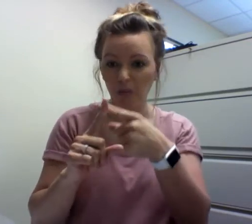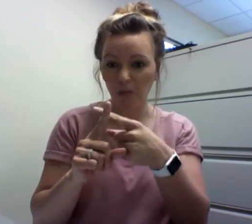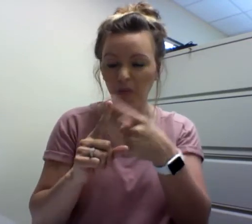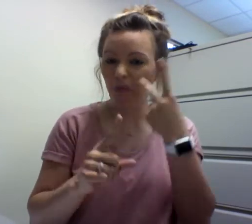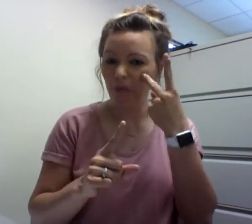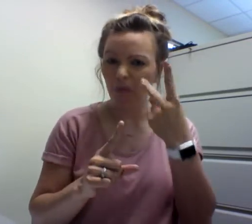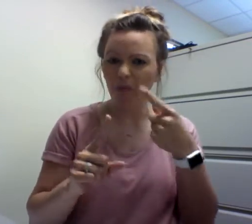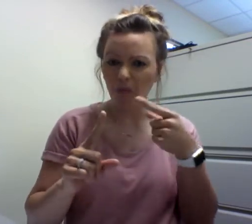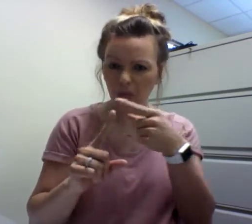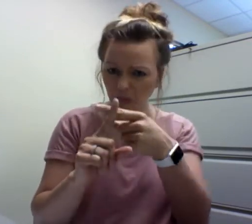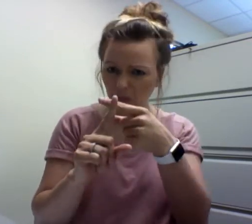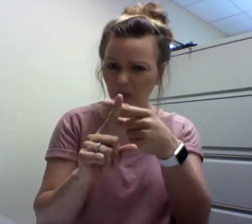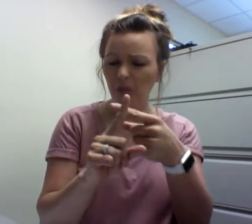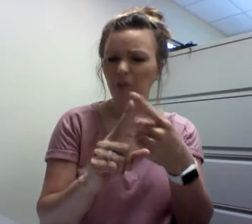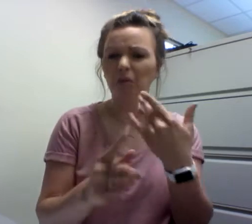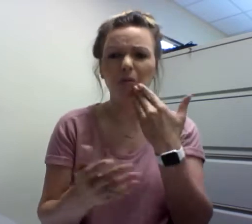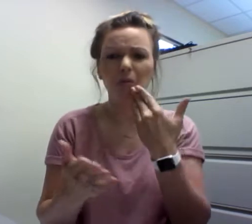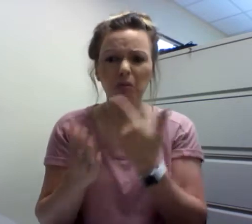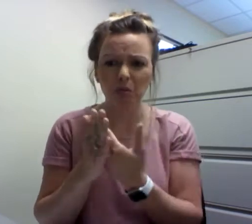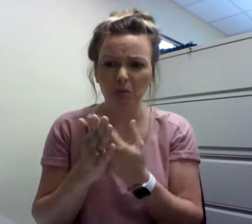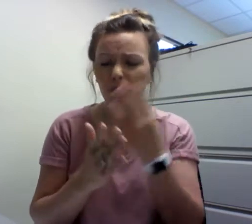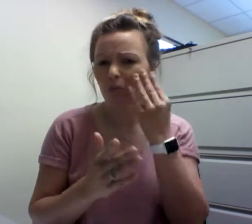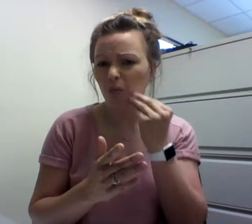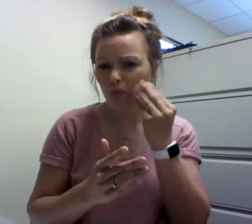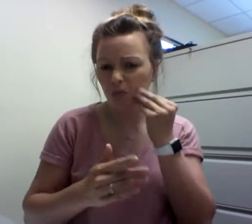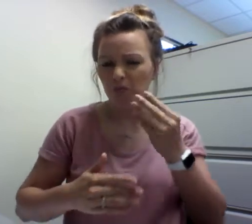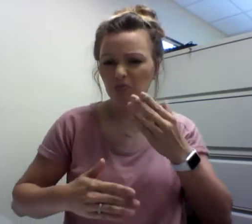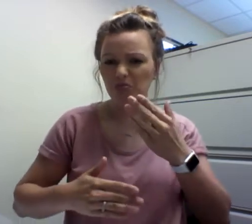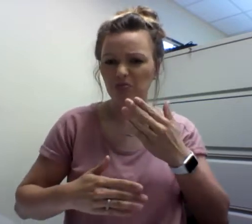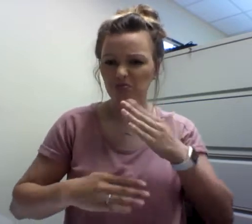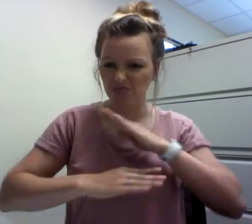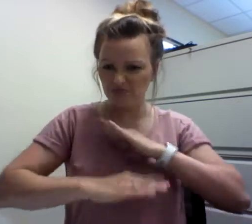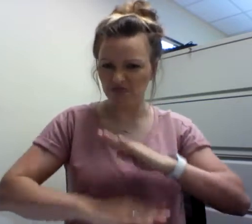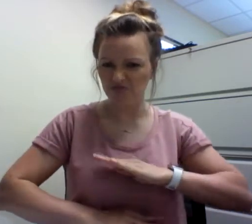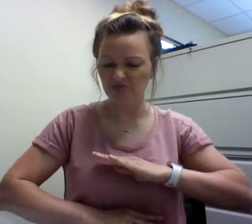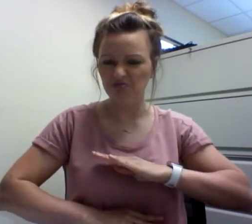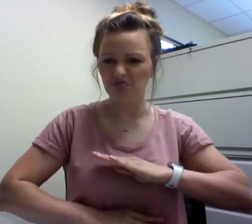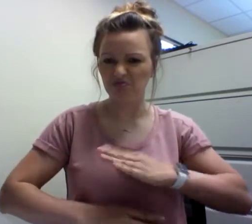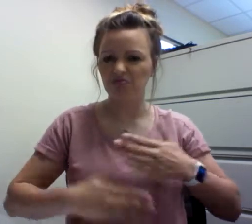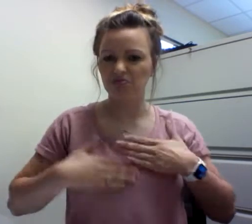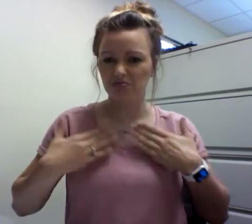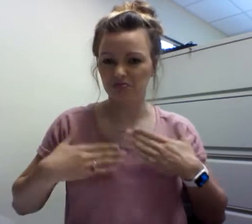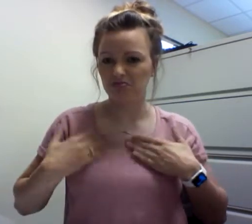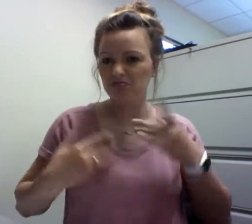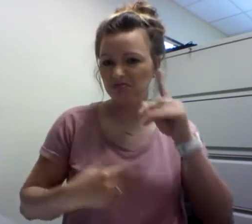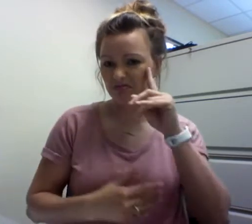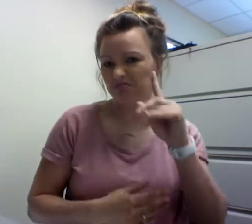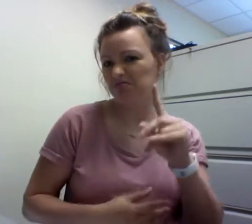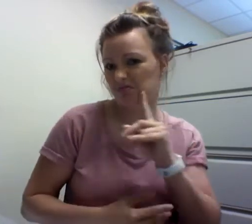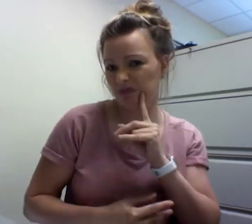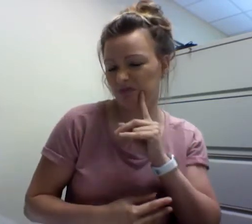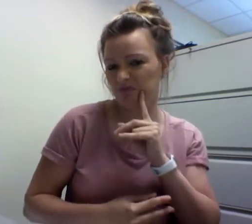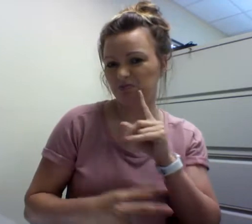It is very positive and focuses on good experiences and the satisfaction and happiness in their identity